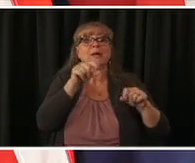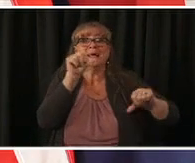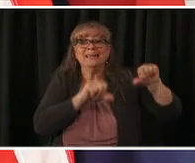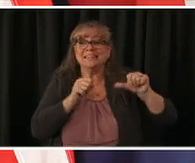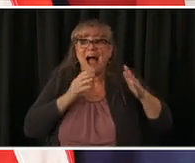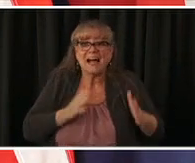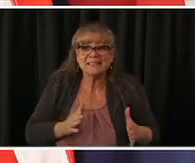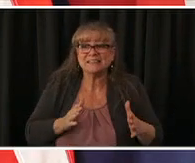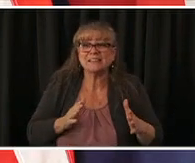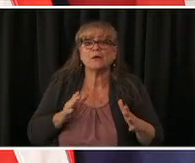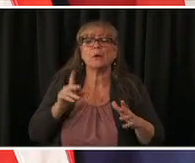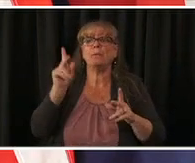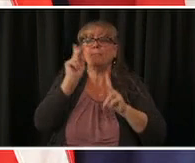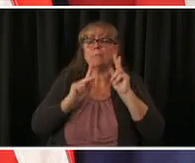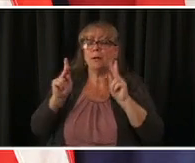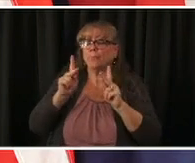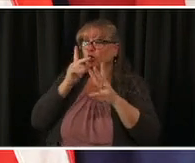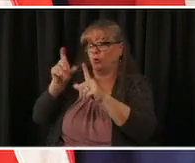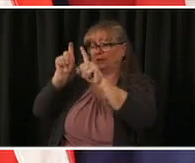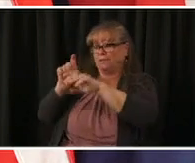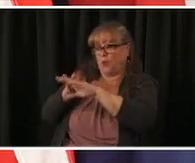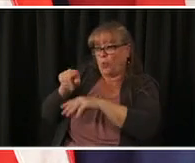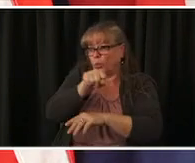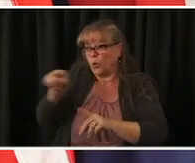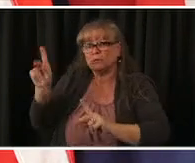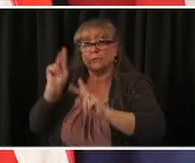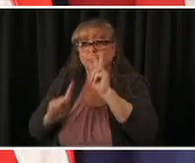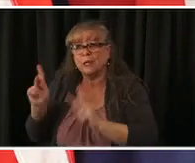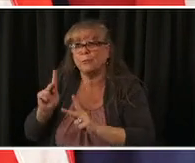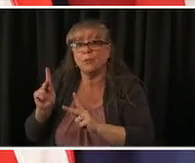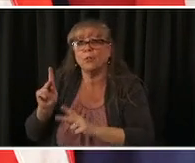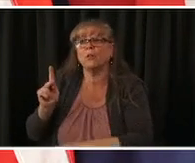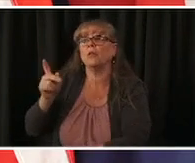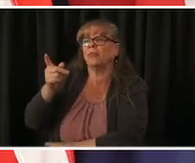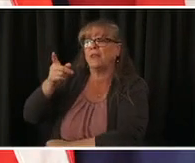including many coloradans not knowing if they were getting a placebo or the actual vaccine